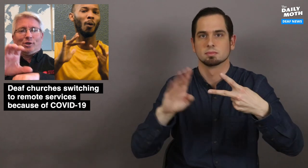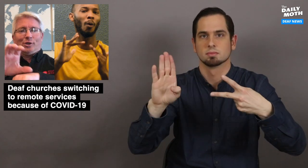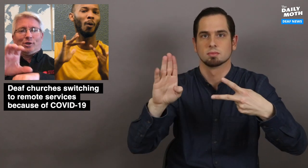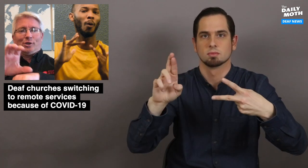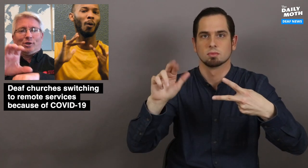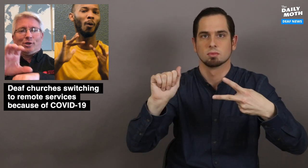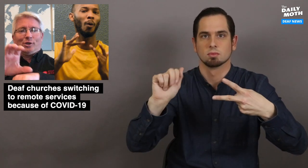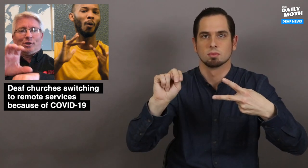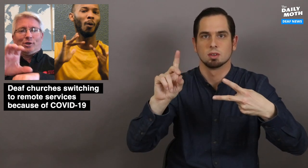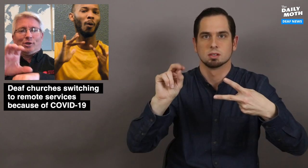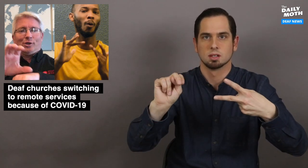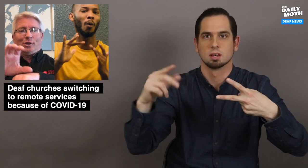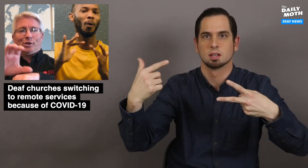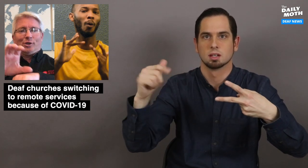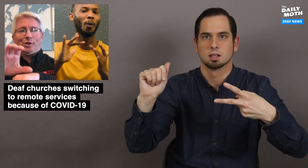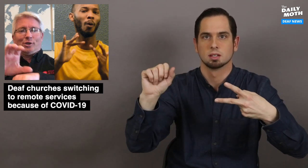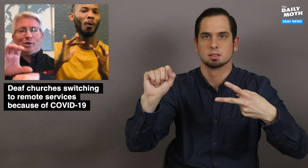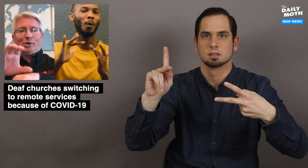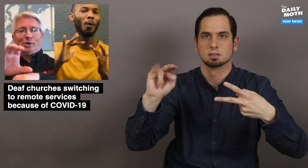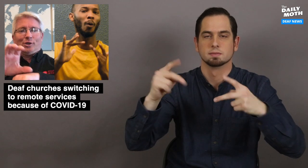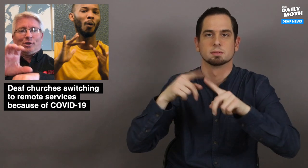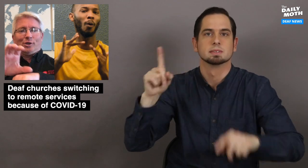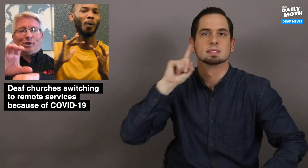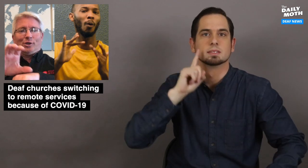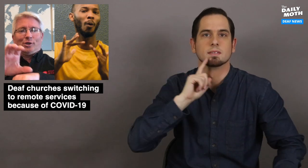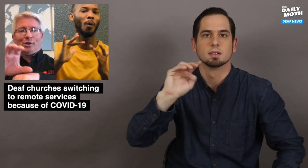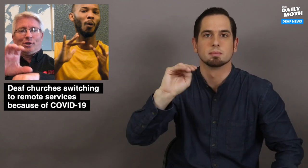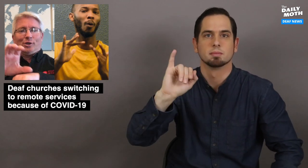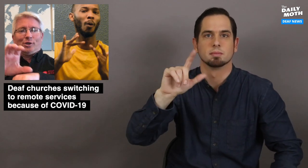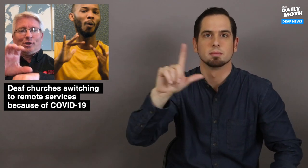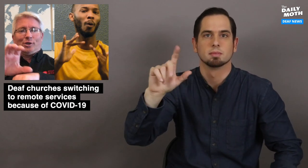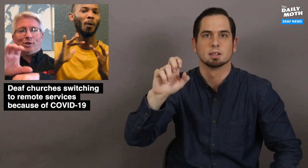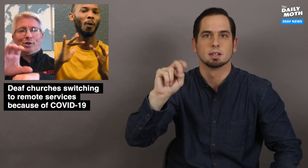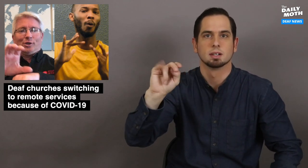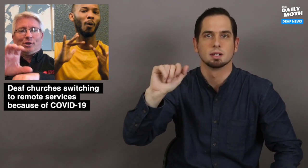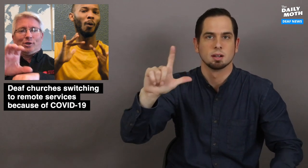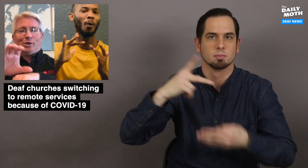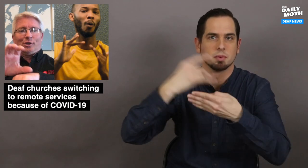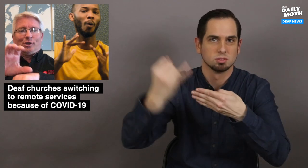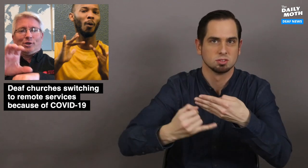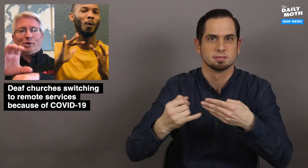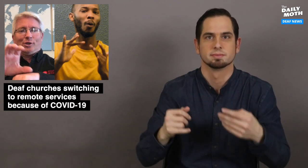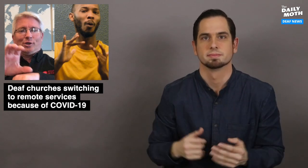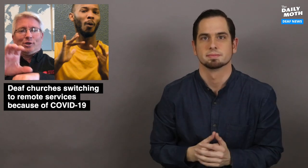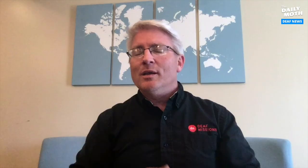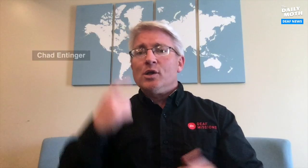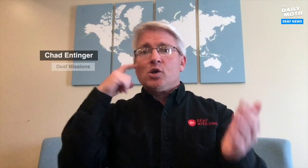the second is Brandon Gaskin from the Deaf Millennial Project.